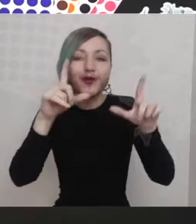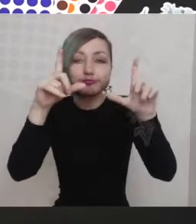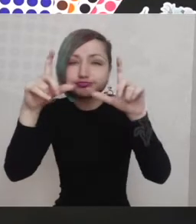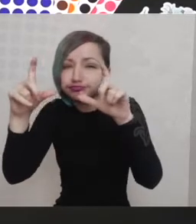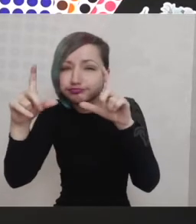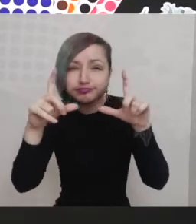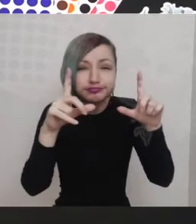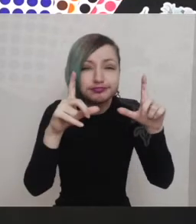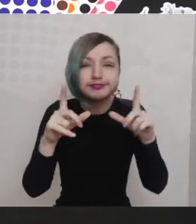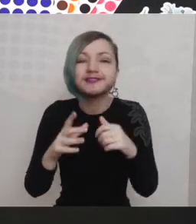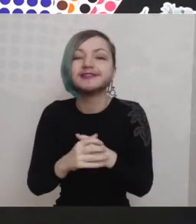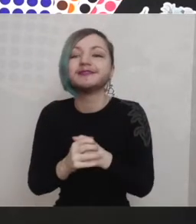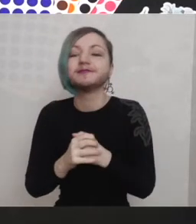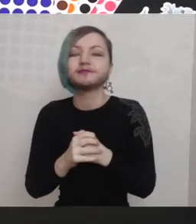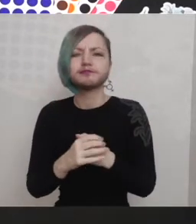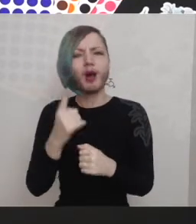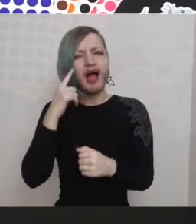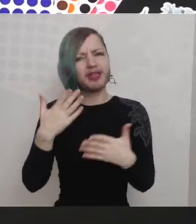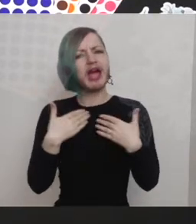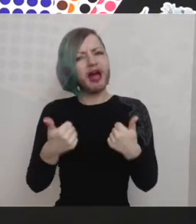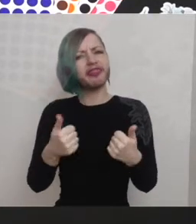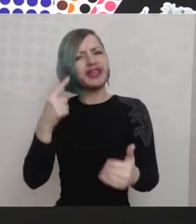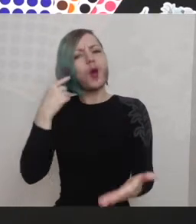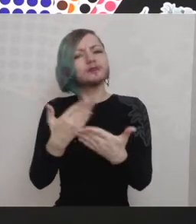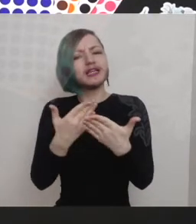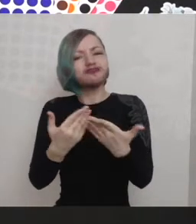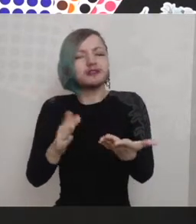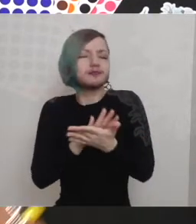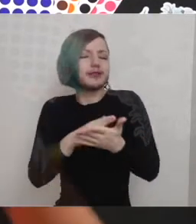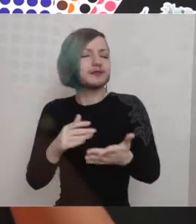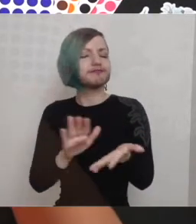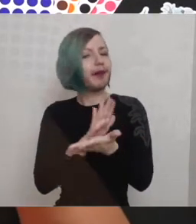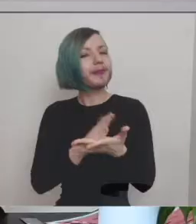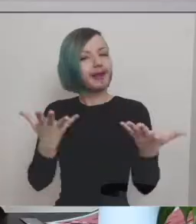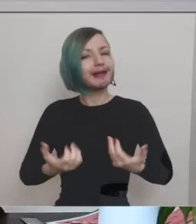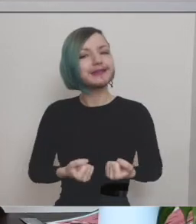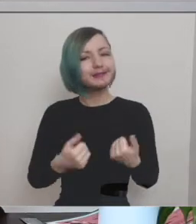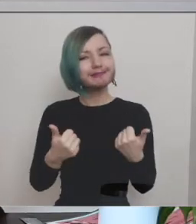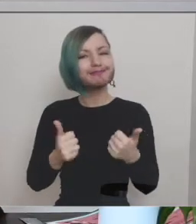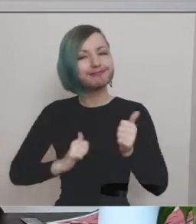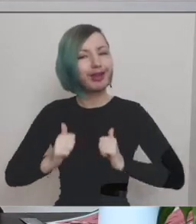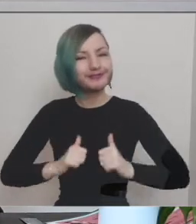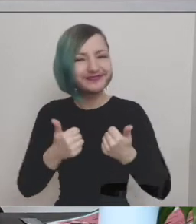but I think it's a good healthy obsession so i'm happy to go with it I love the color purple